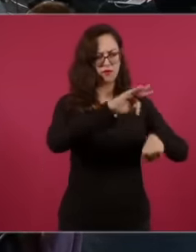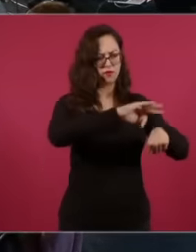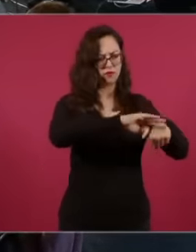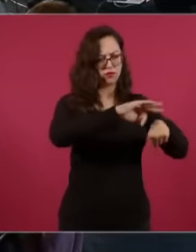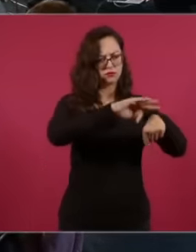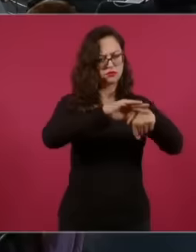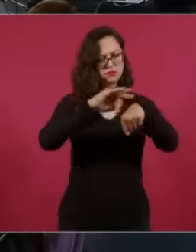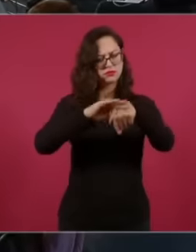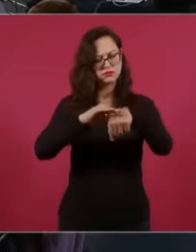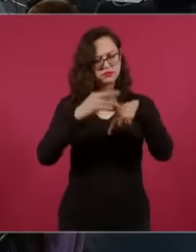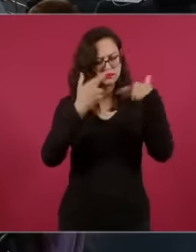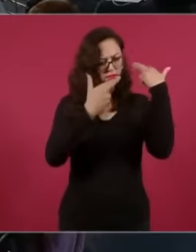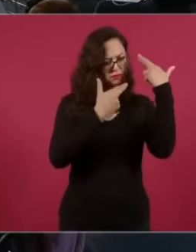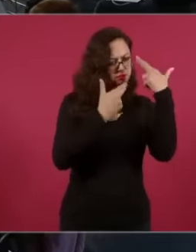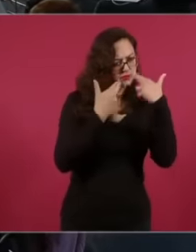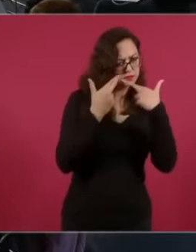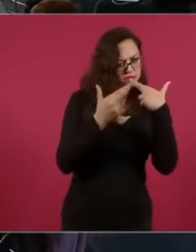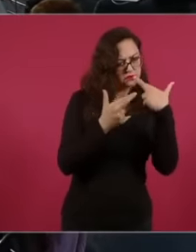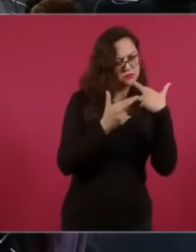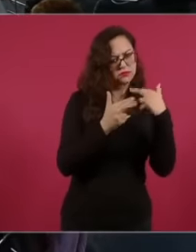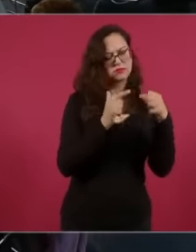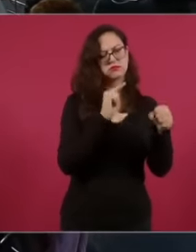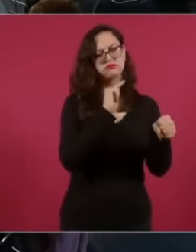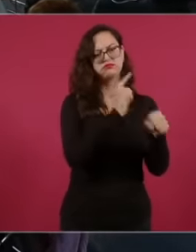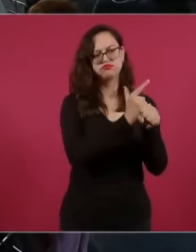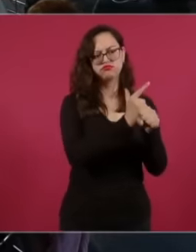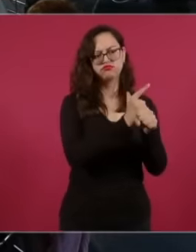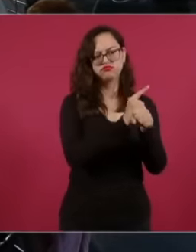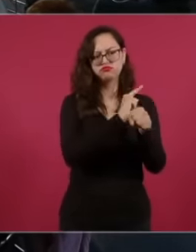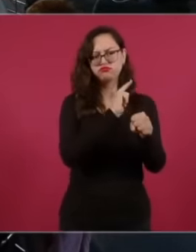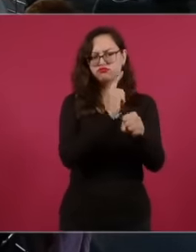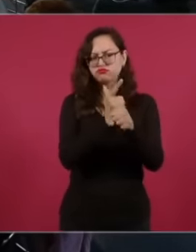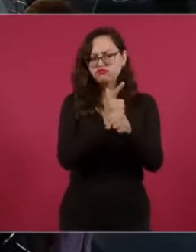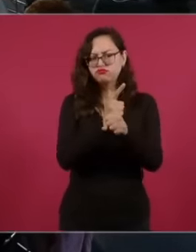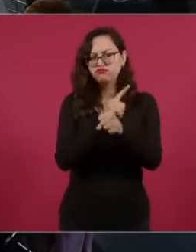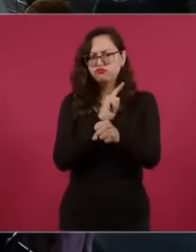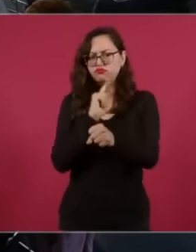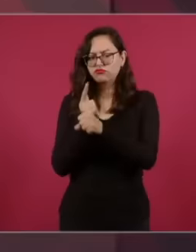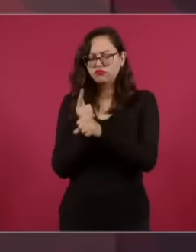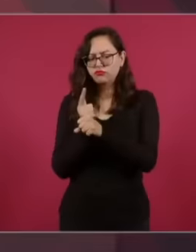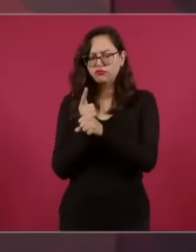were drugs